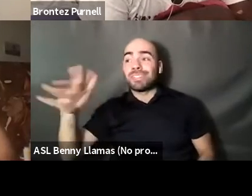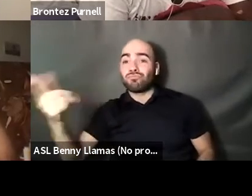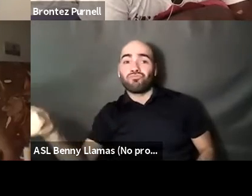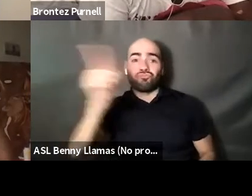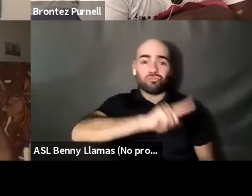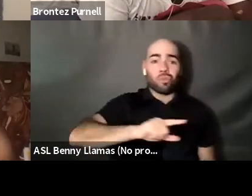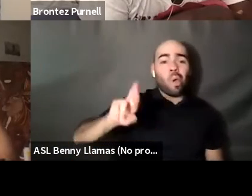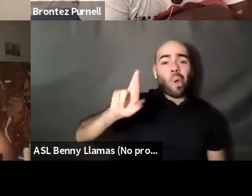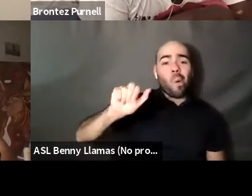Audience